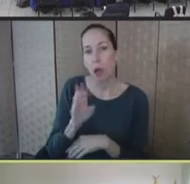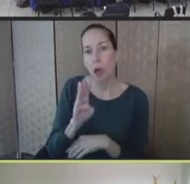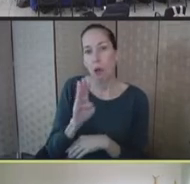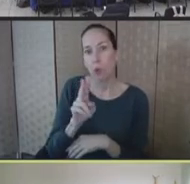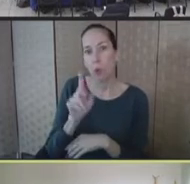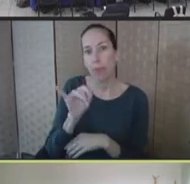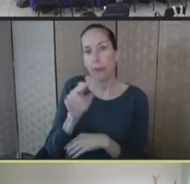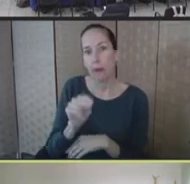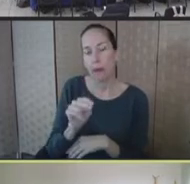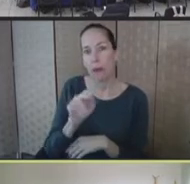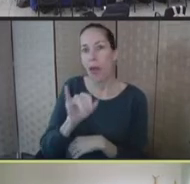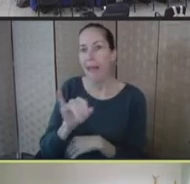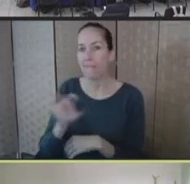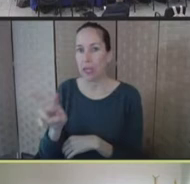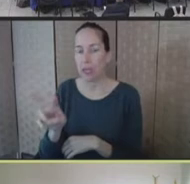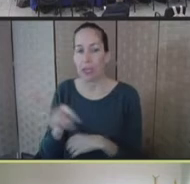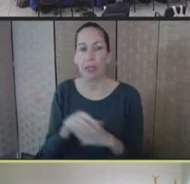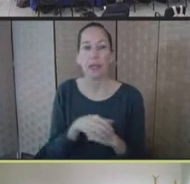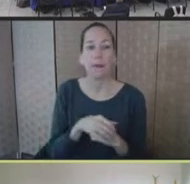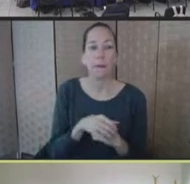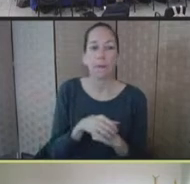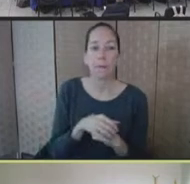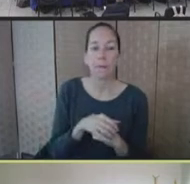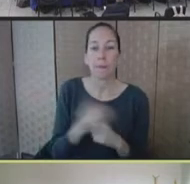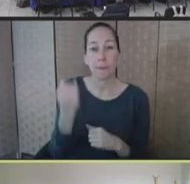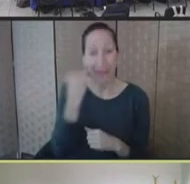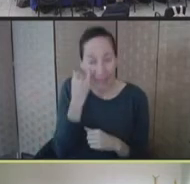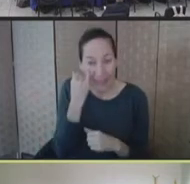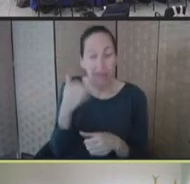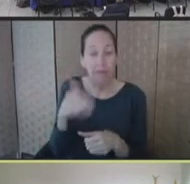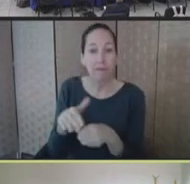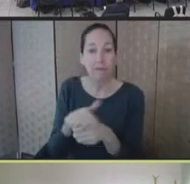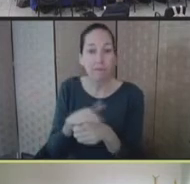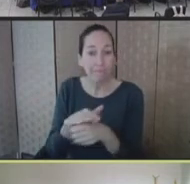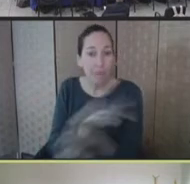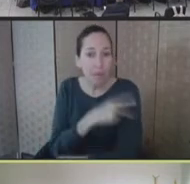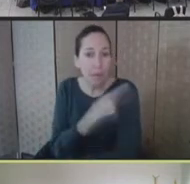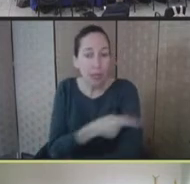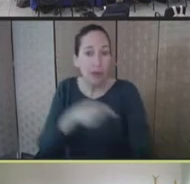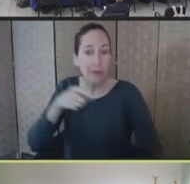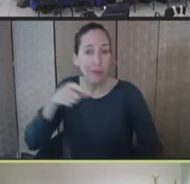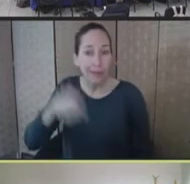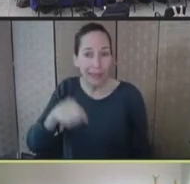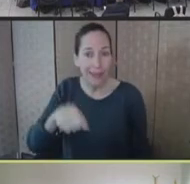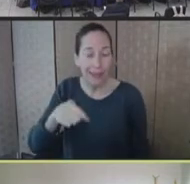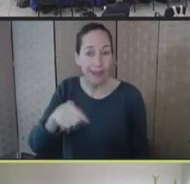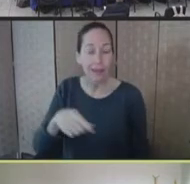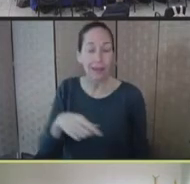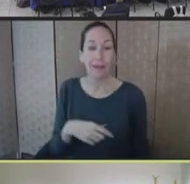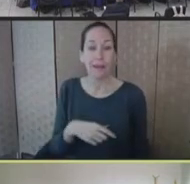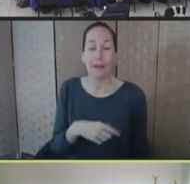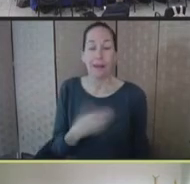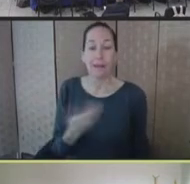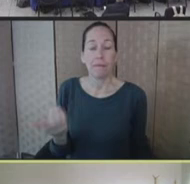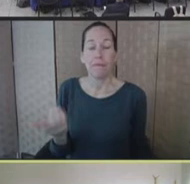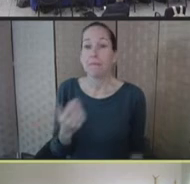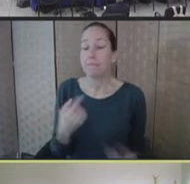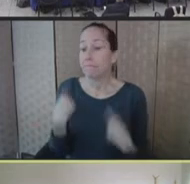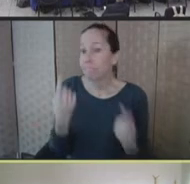it is warranted for patients who -- for whom were not seeing success with the antivirals.